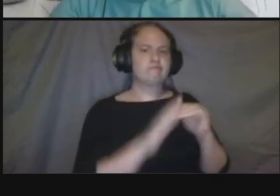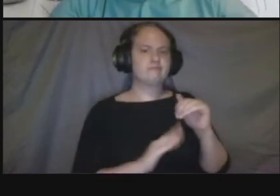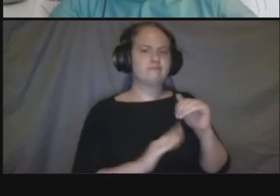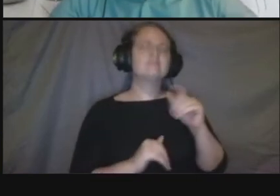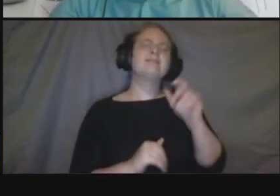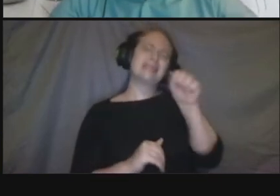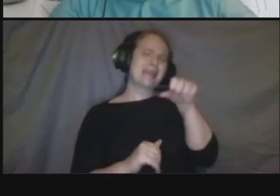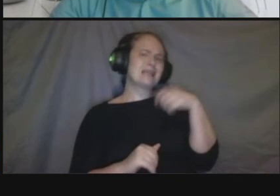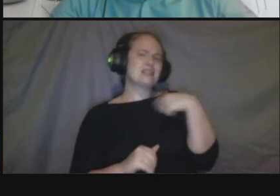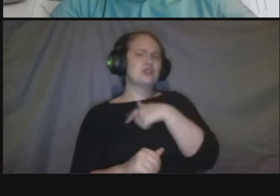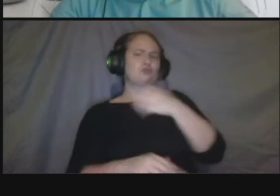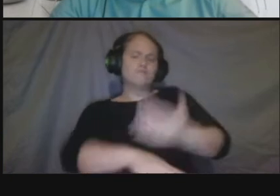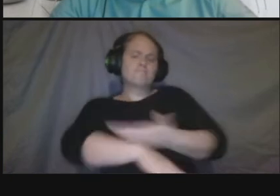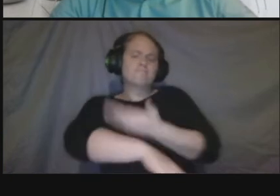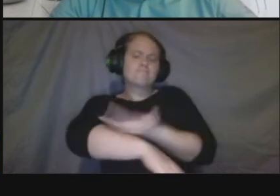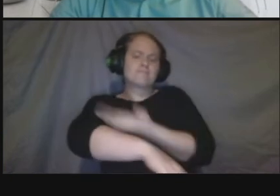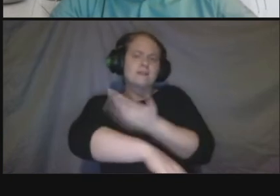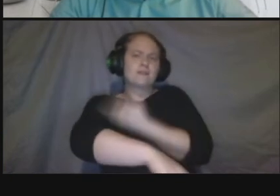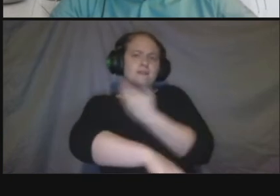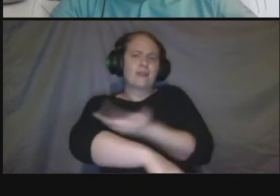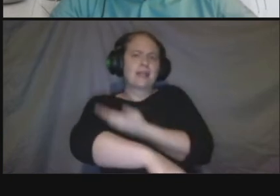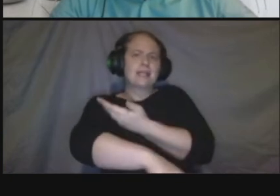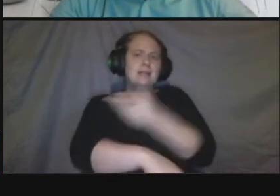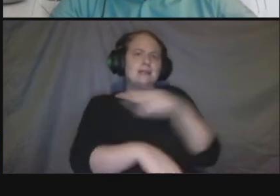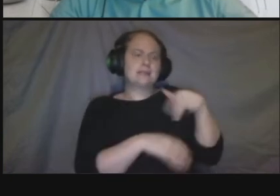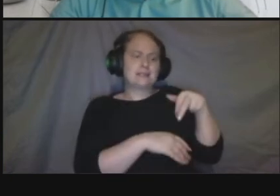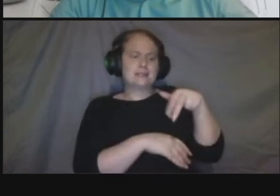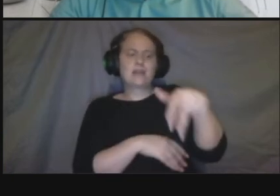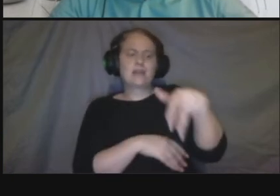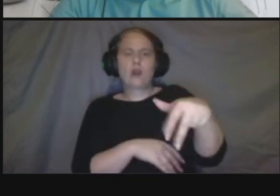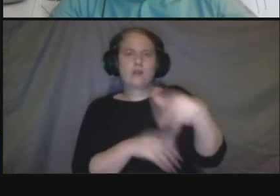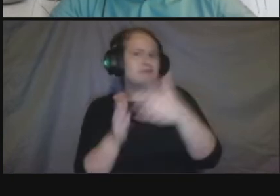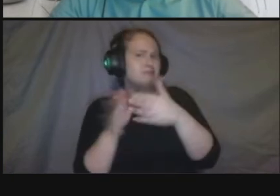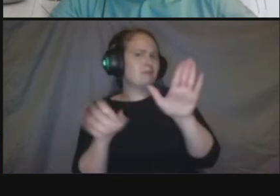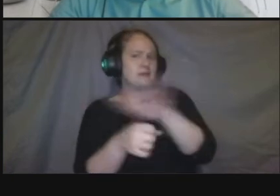they're an important stakeholder so we'd be working with them and the other embassies um